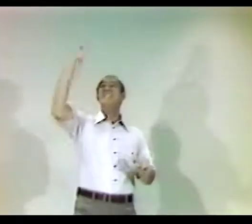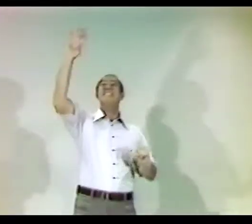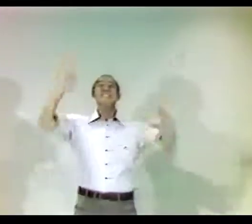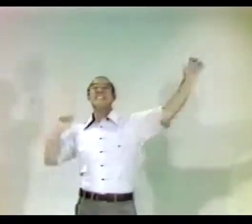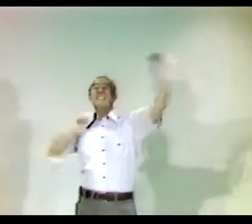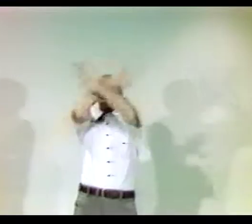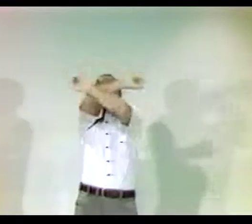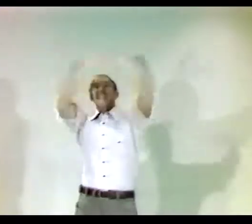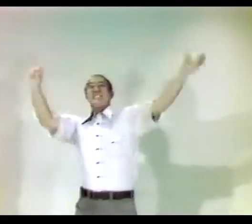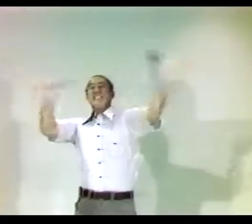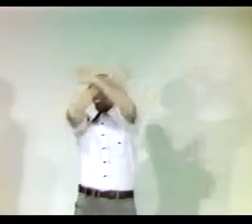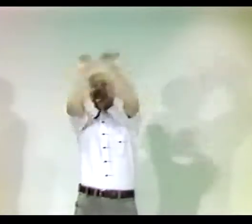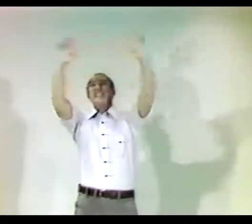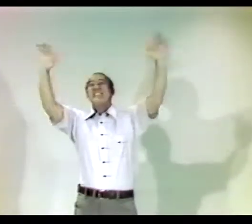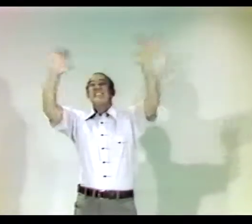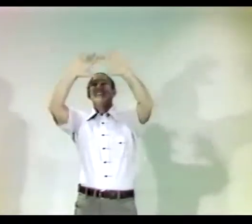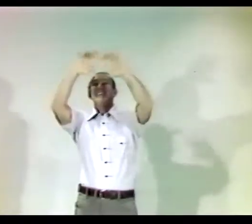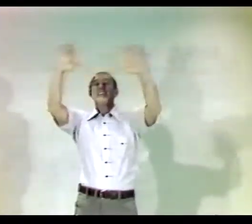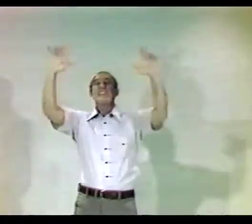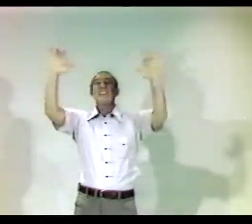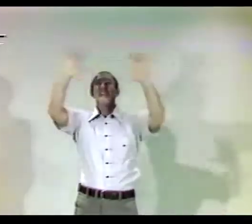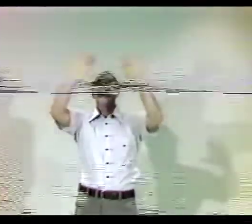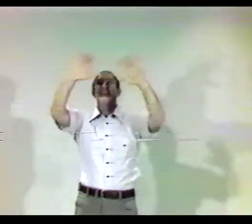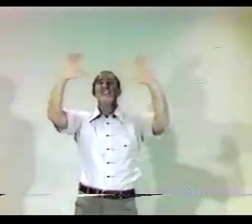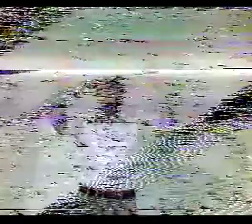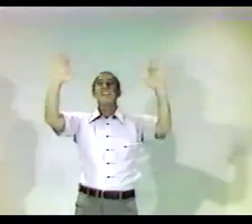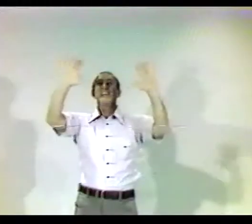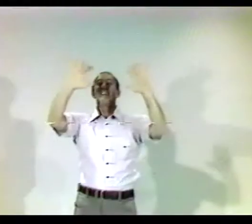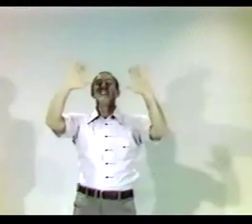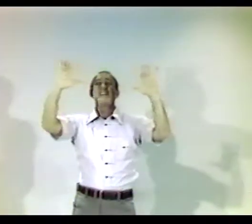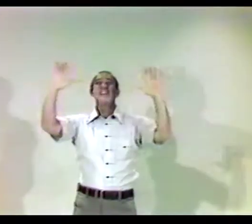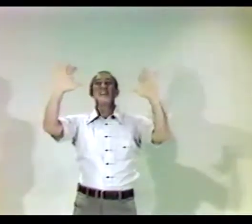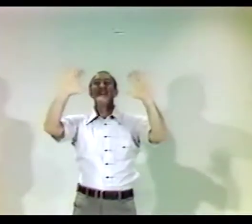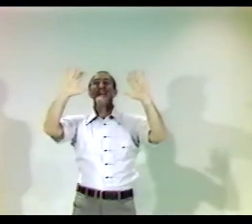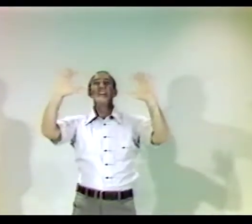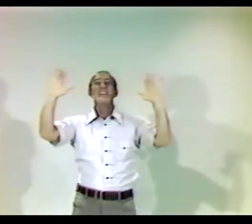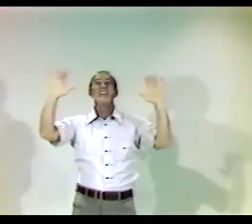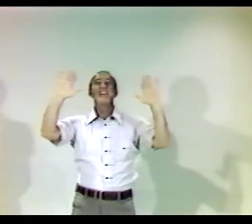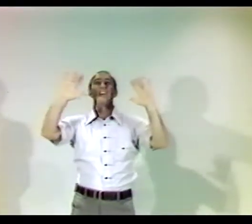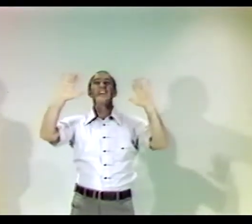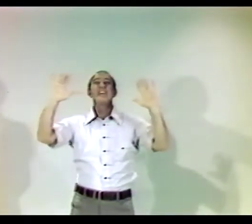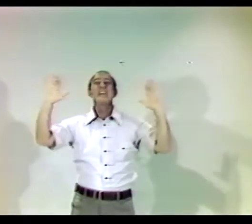BOOM, BOOM, THEY GO OFF! EXPLOSIONS EVERYWHERE.